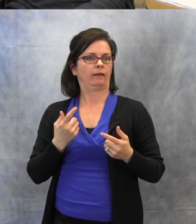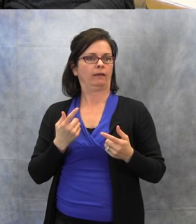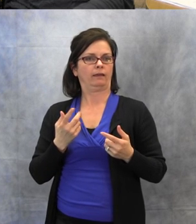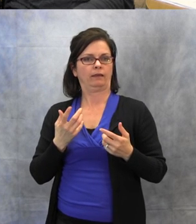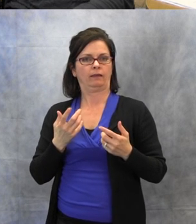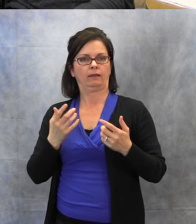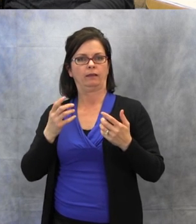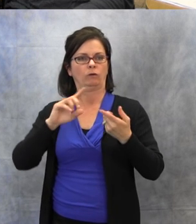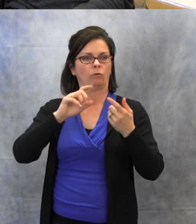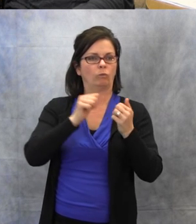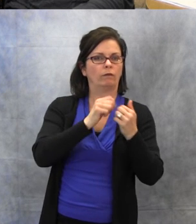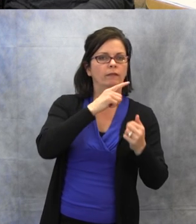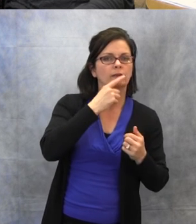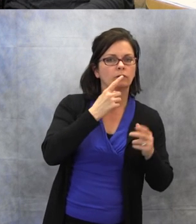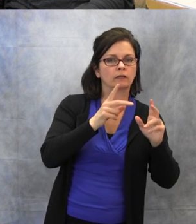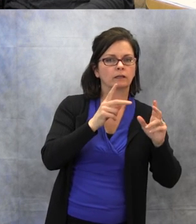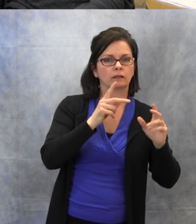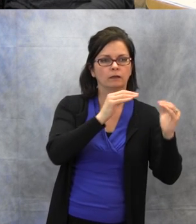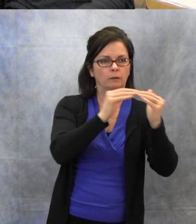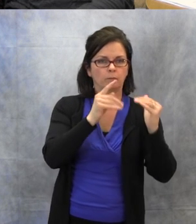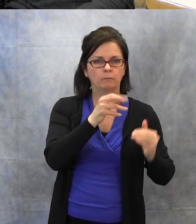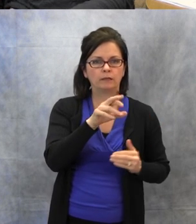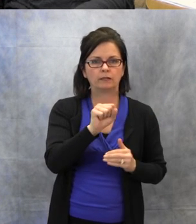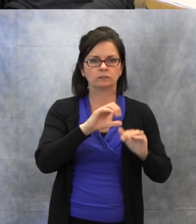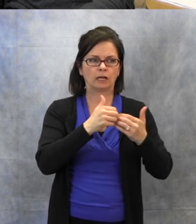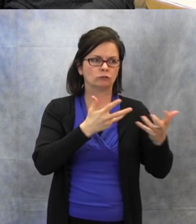Look at helping the student understand their own